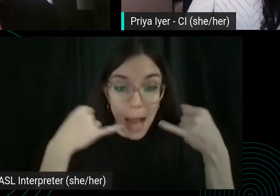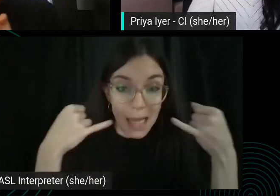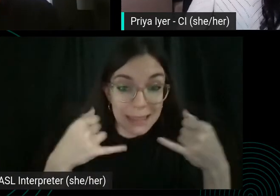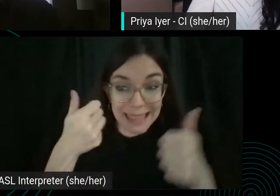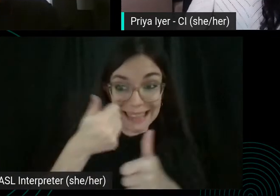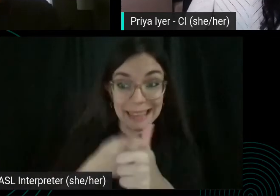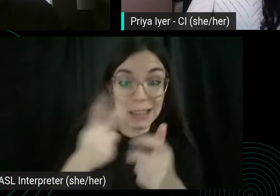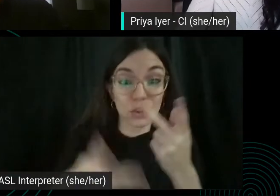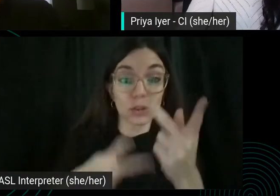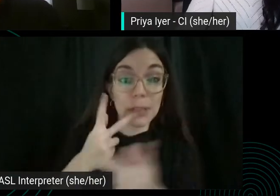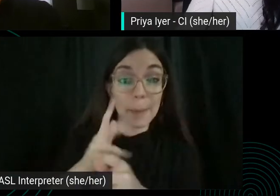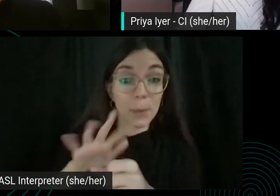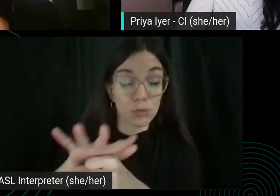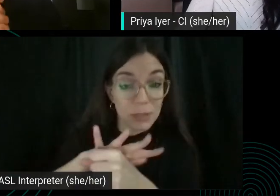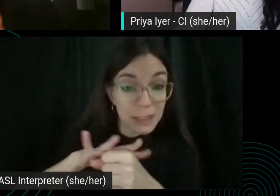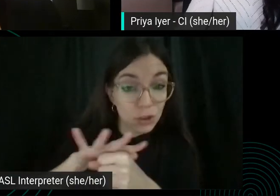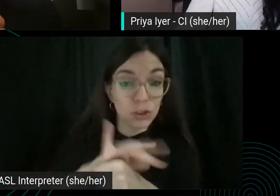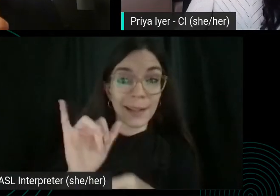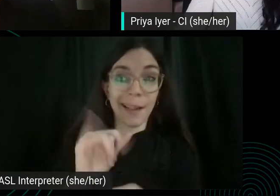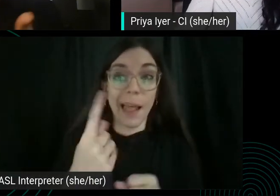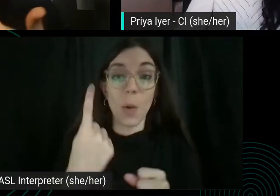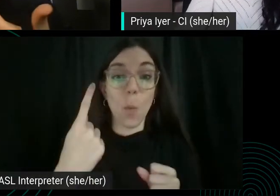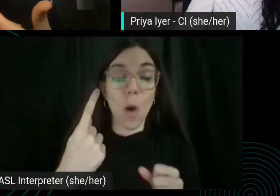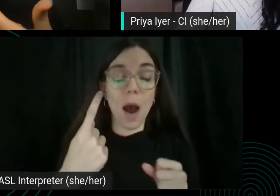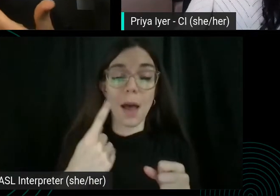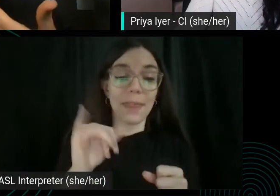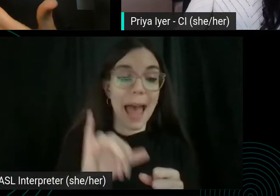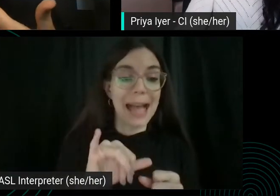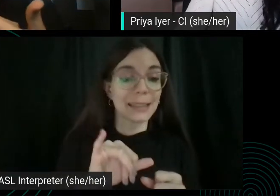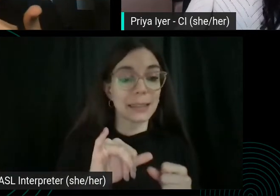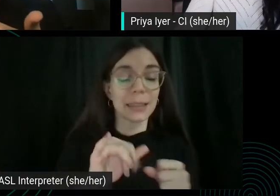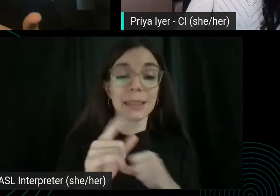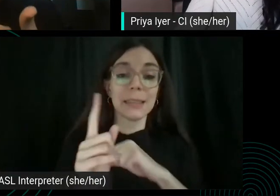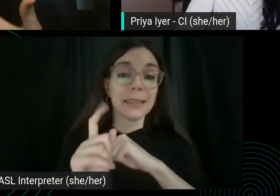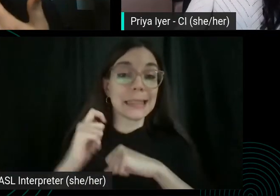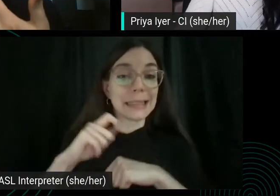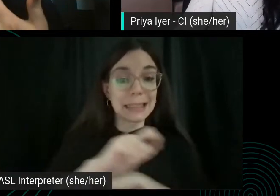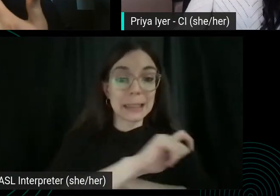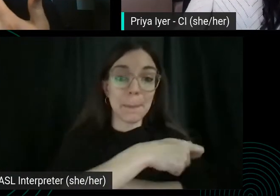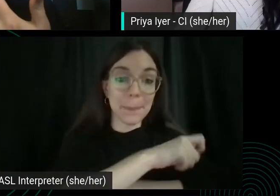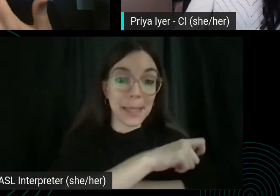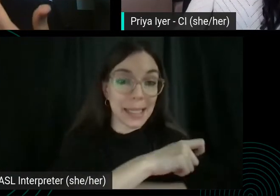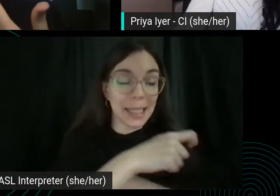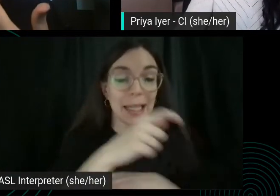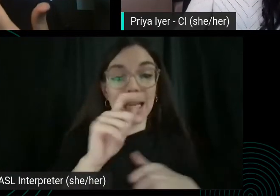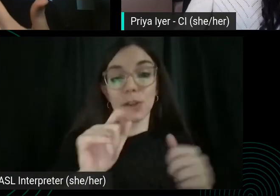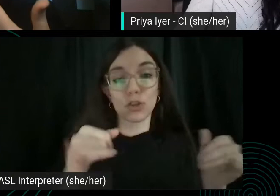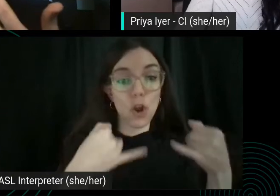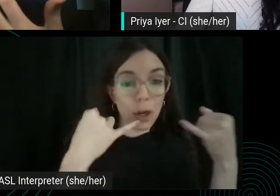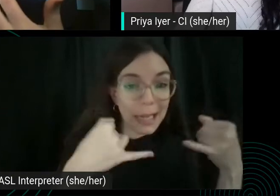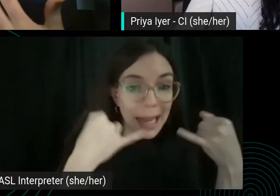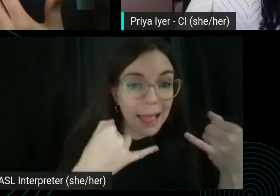Like you want to make one that's like spinach garganelli, you know, squidding garganelli. Aik. Regular are garganelli.